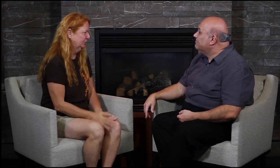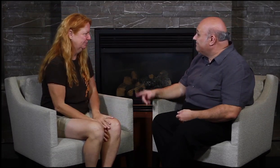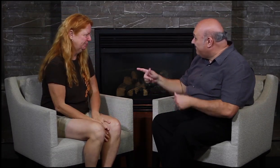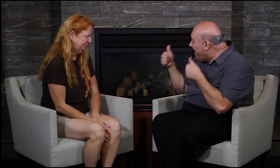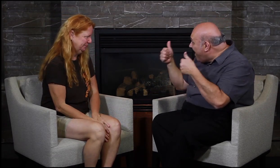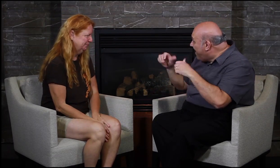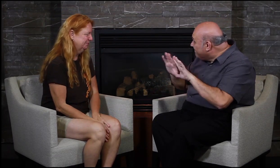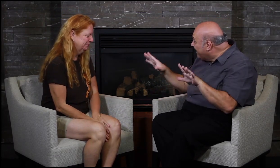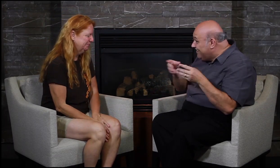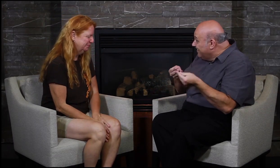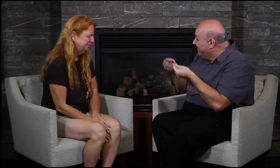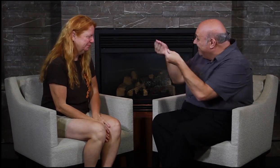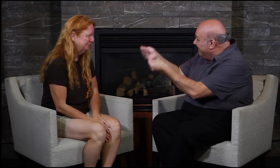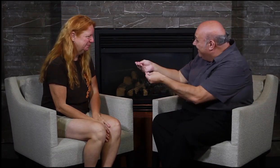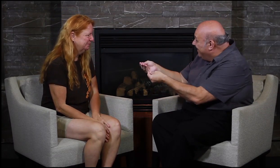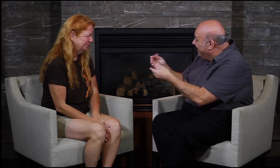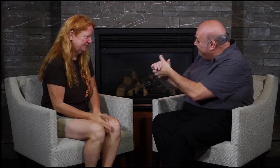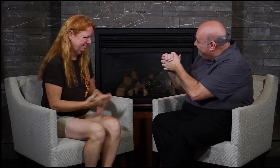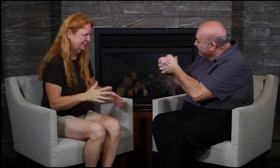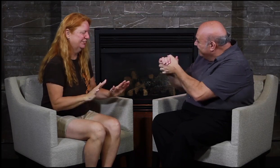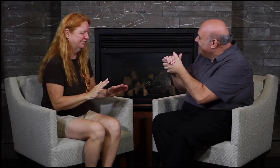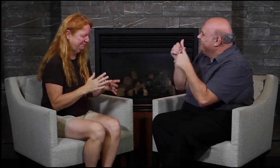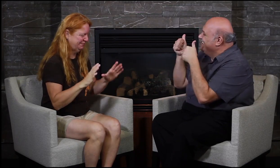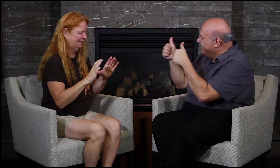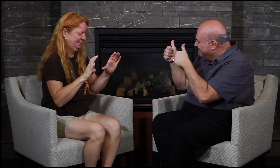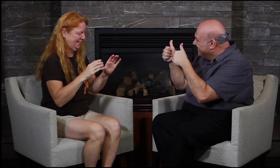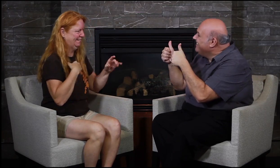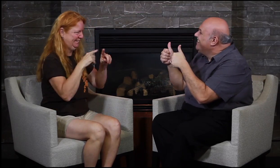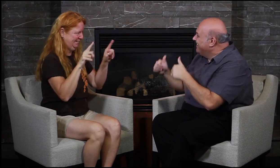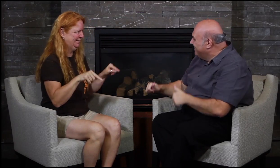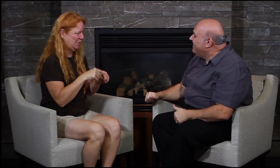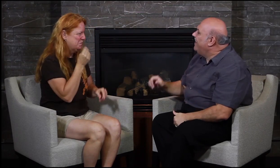and got a certificate.